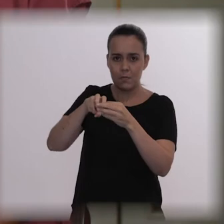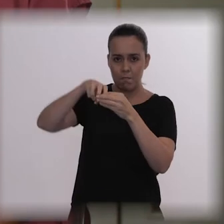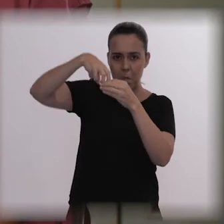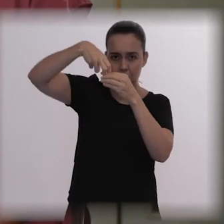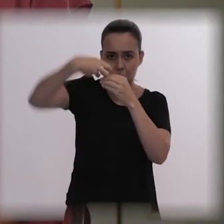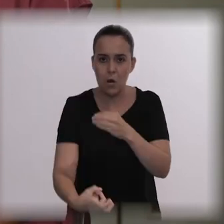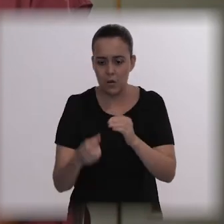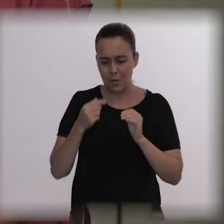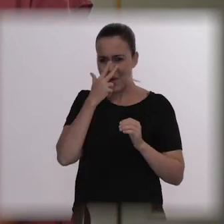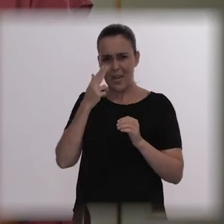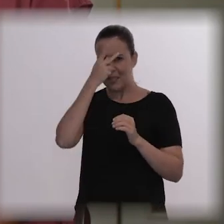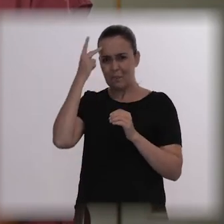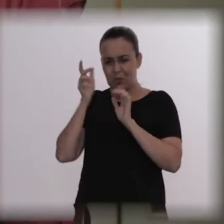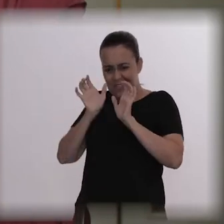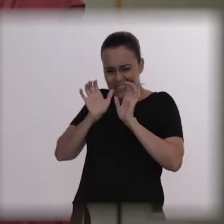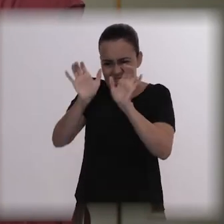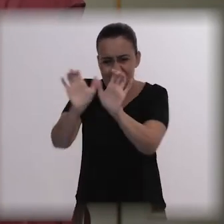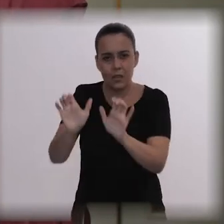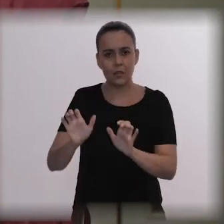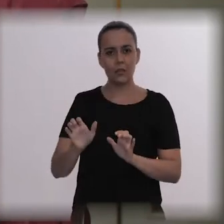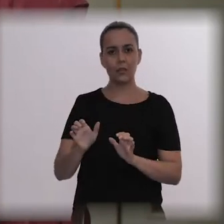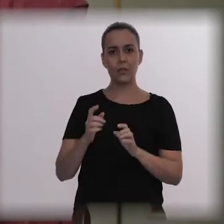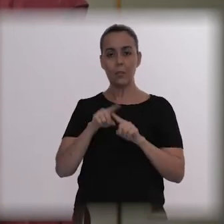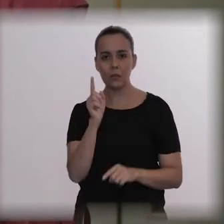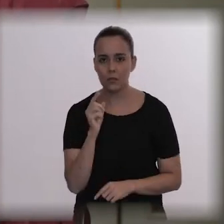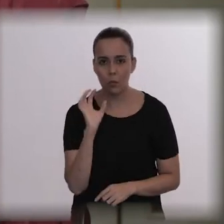It’s a feeling of autonomy, I think.